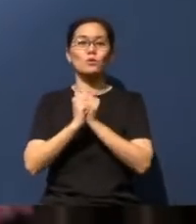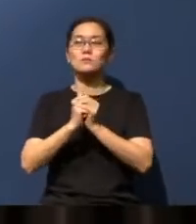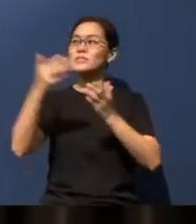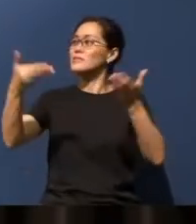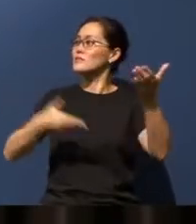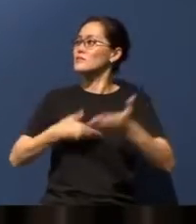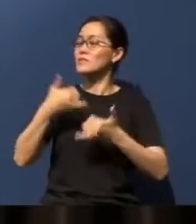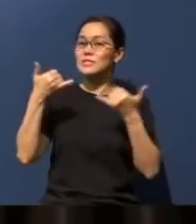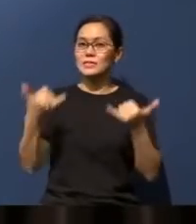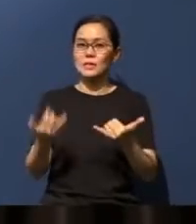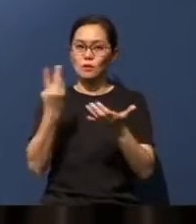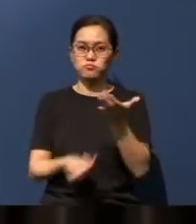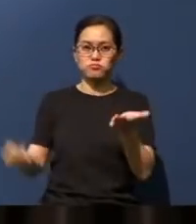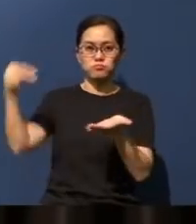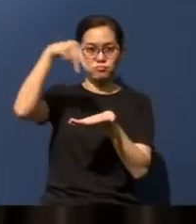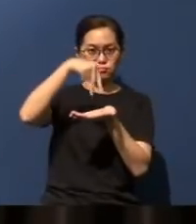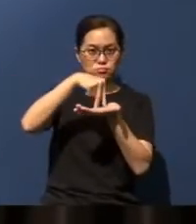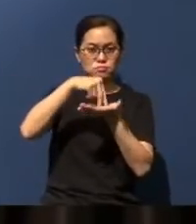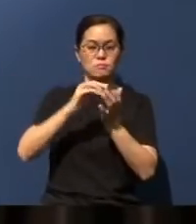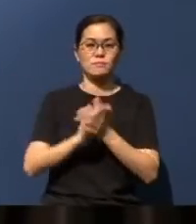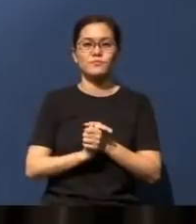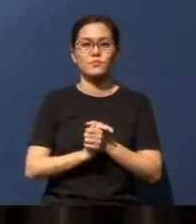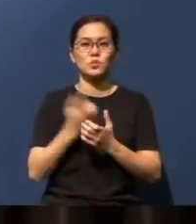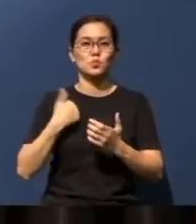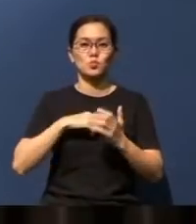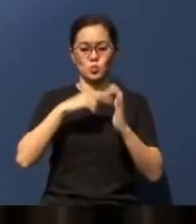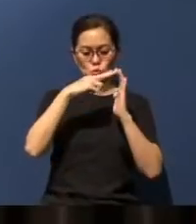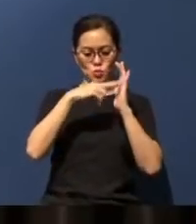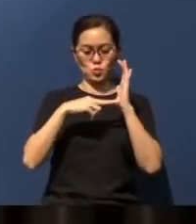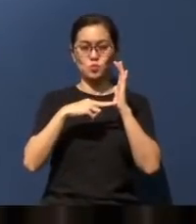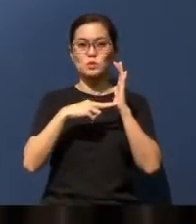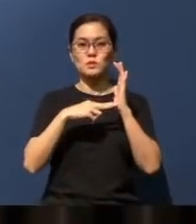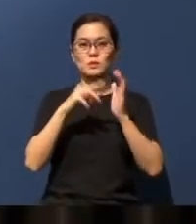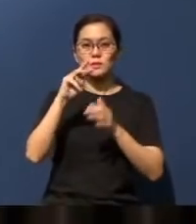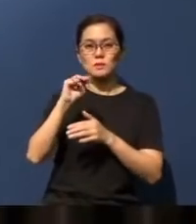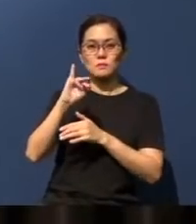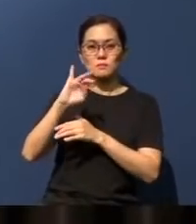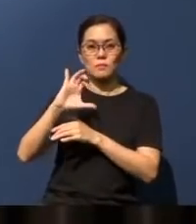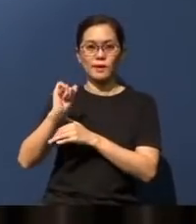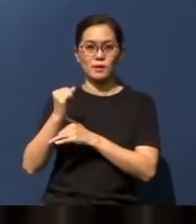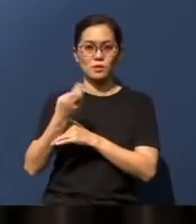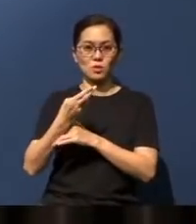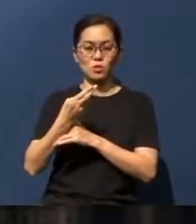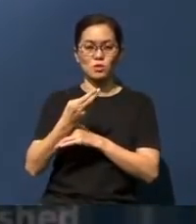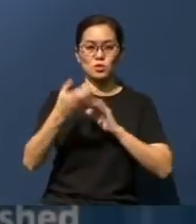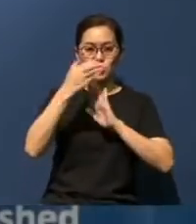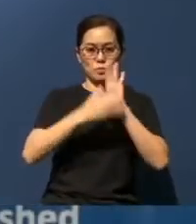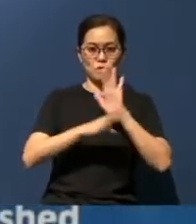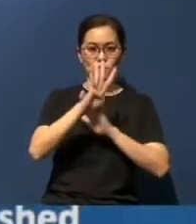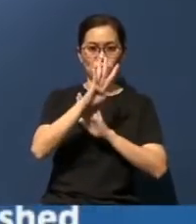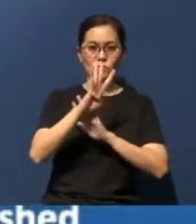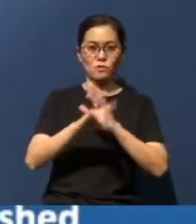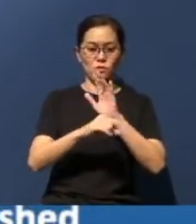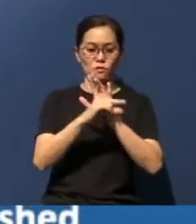just make a stand as we read aloud Micah four one to five together. And I invite those of you